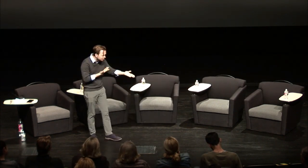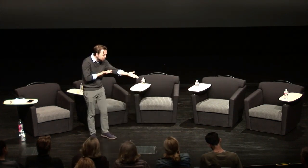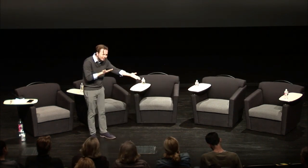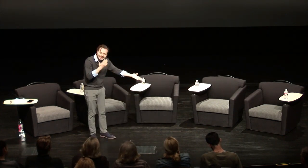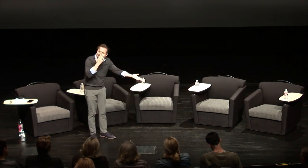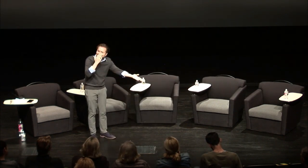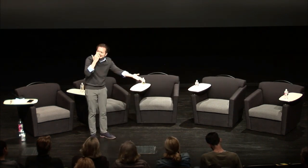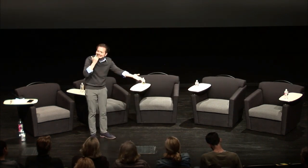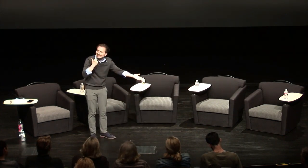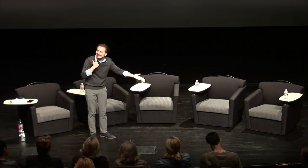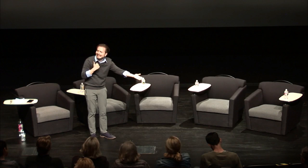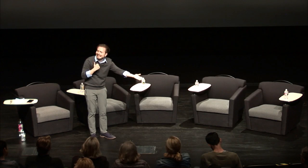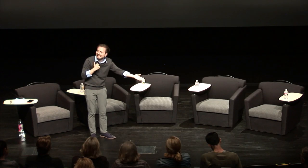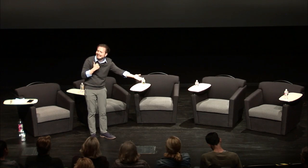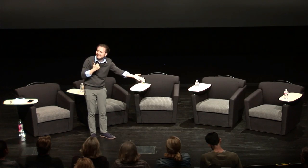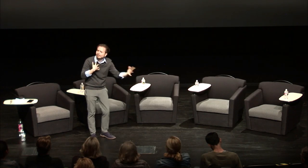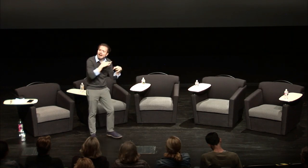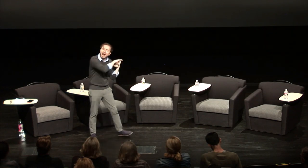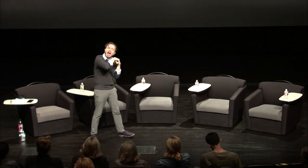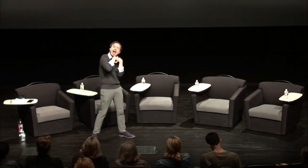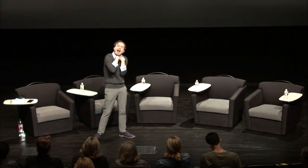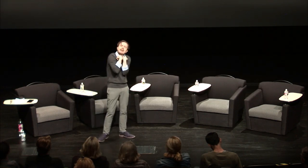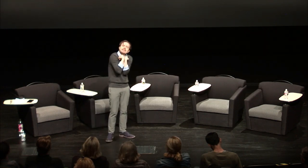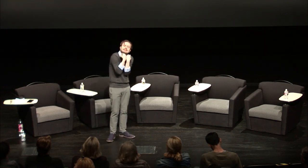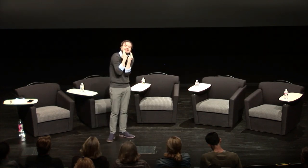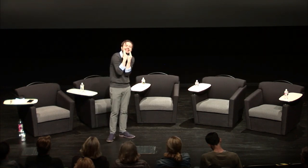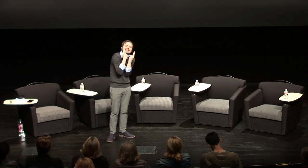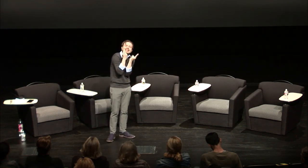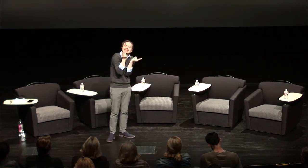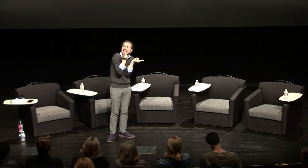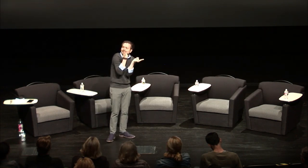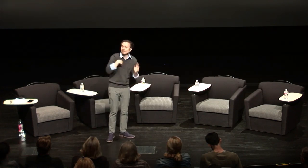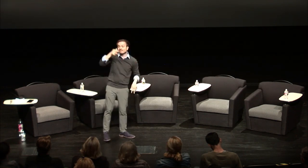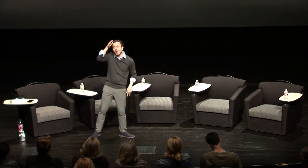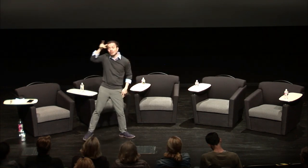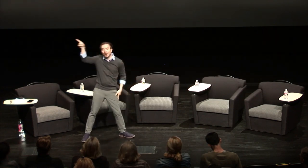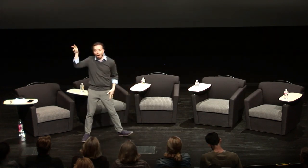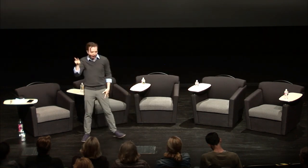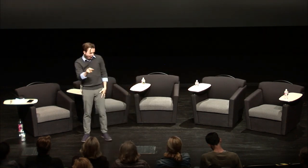like I just a kid like have you asleep sometimes like one time fast asleep